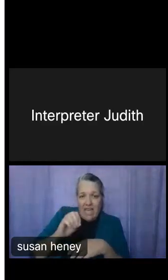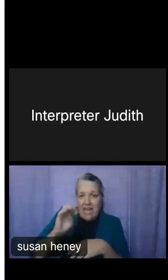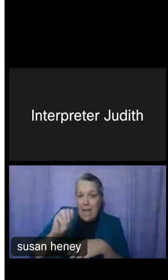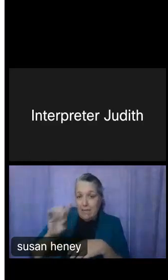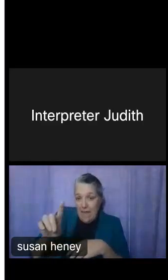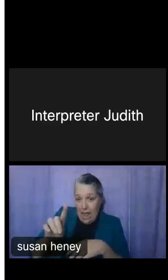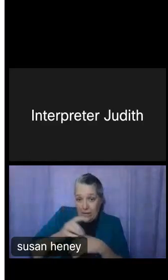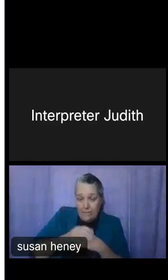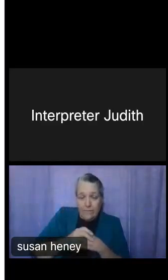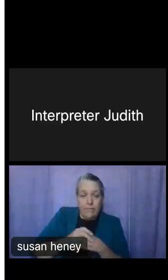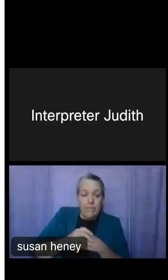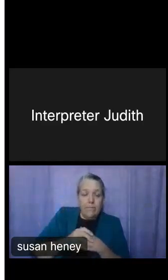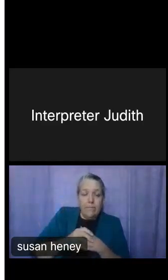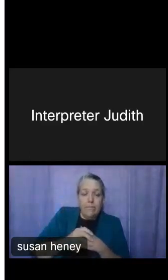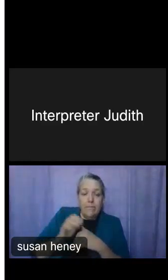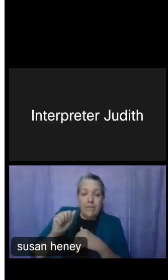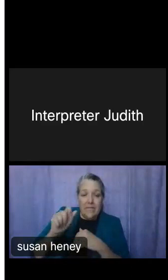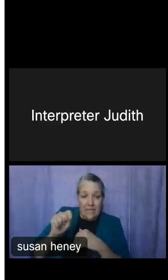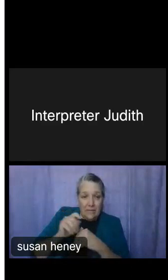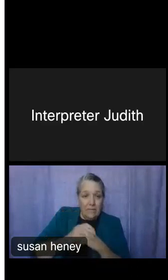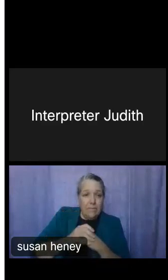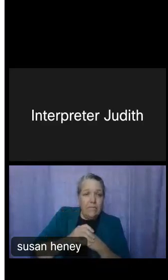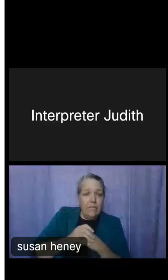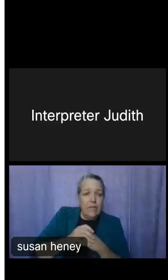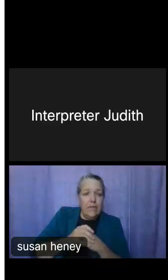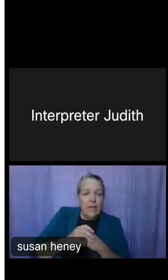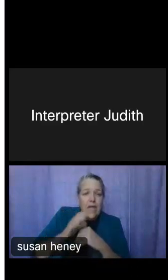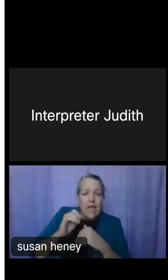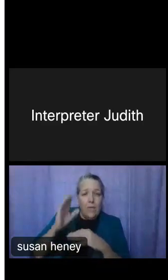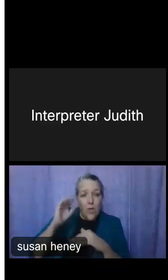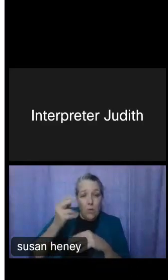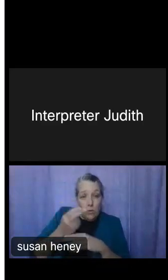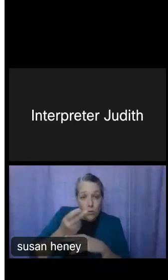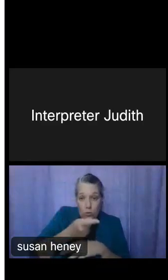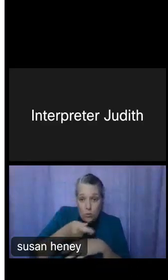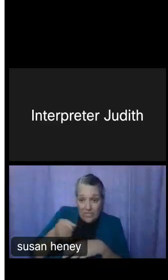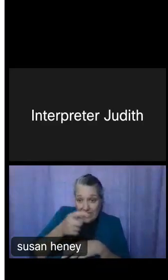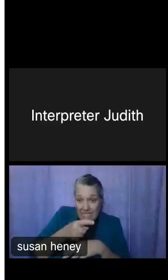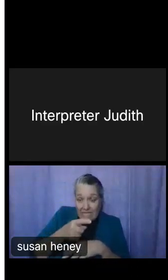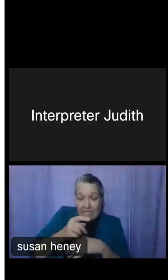resource planning and advocacy, and please feel free to also look at other federal partners